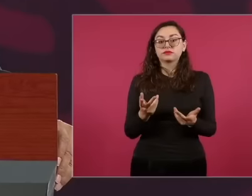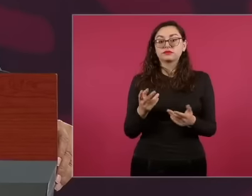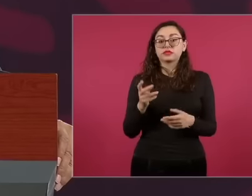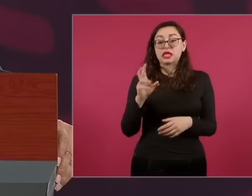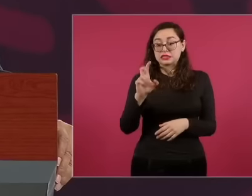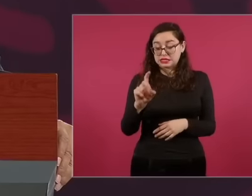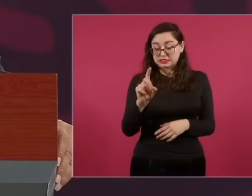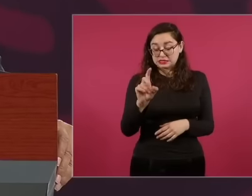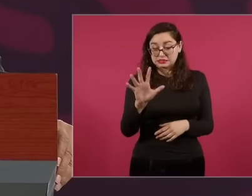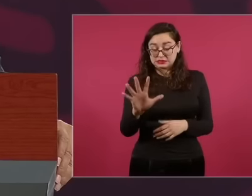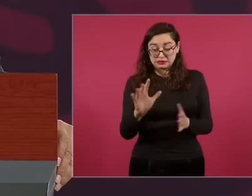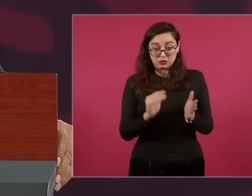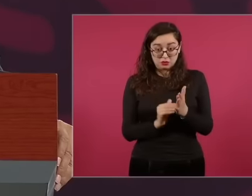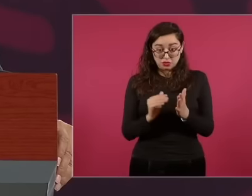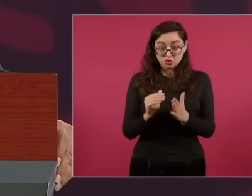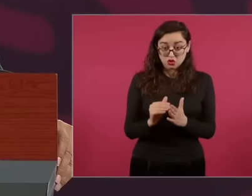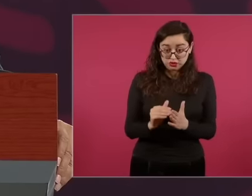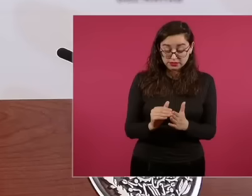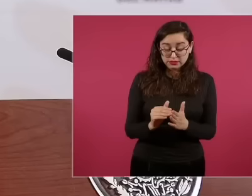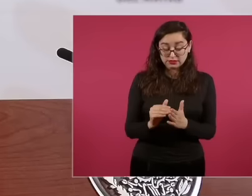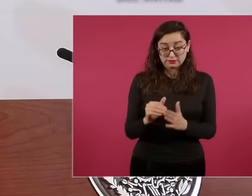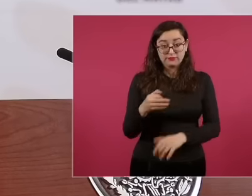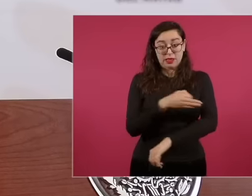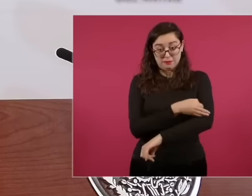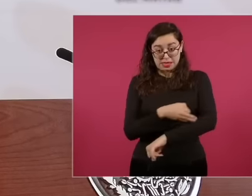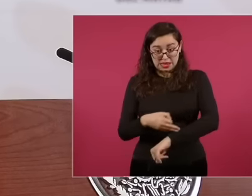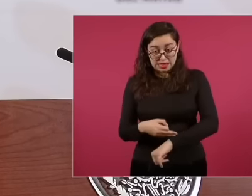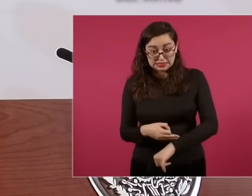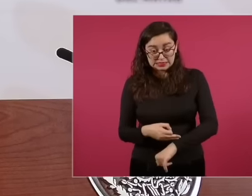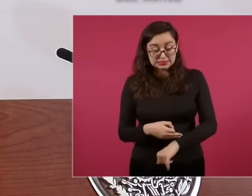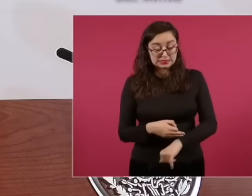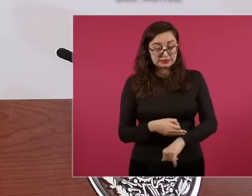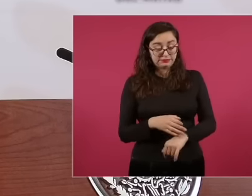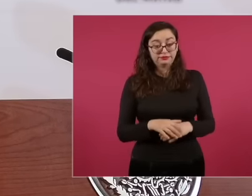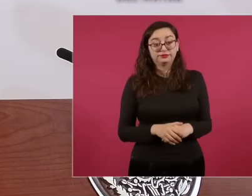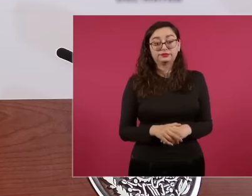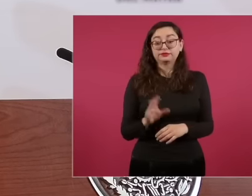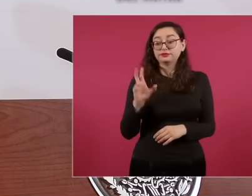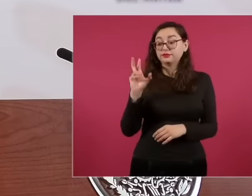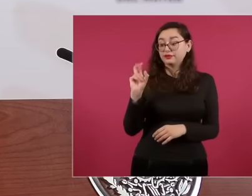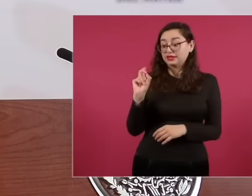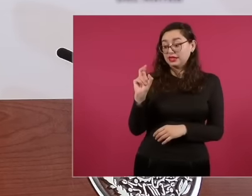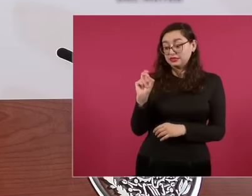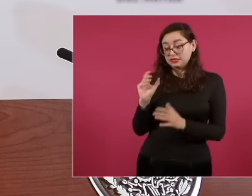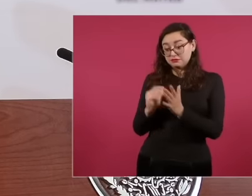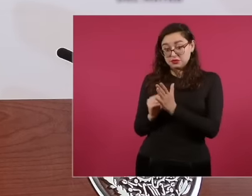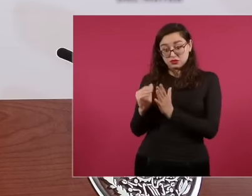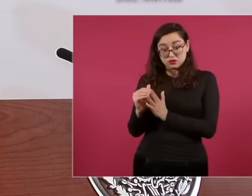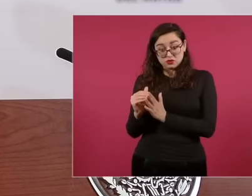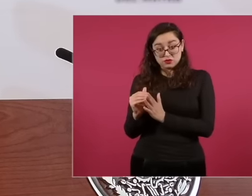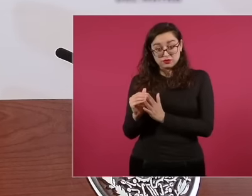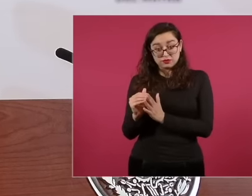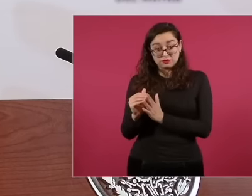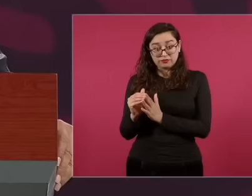million 30 in 30 million homes